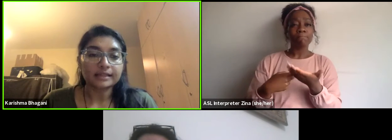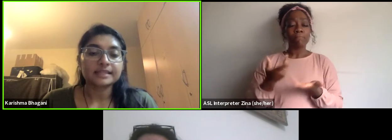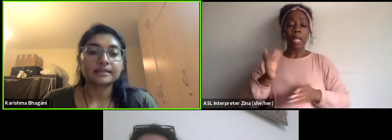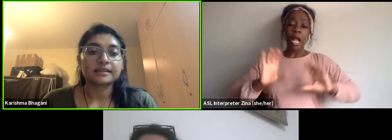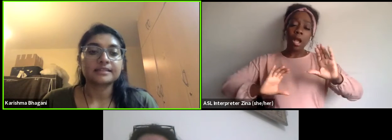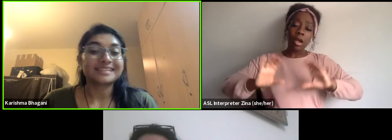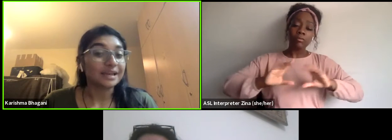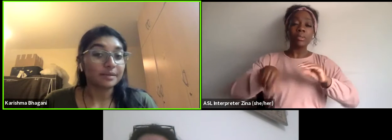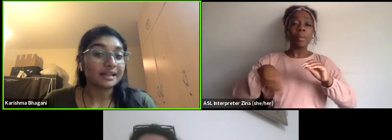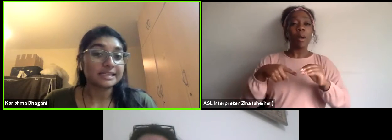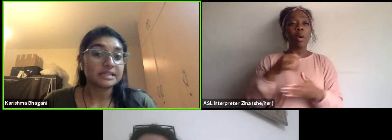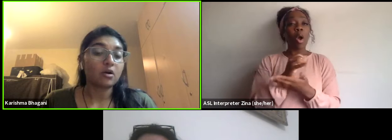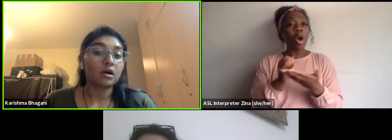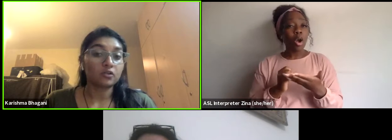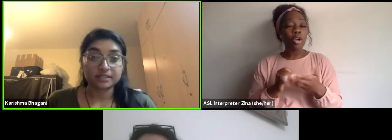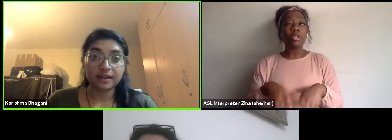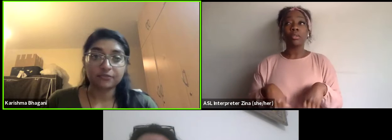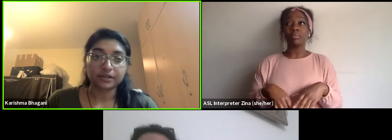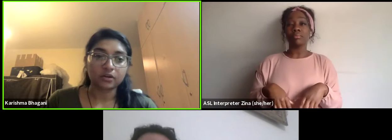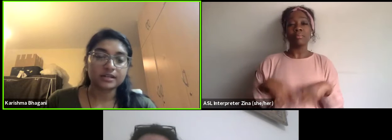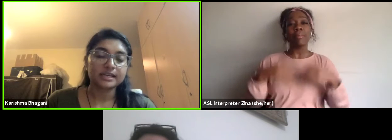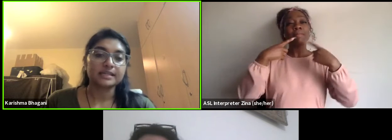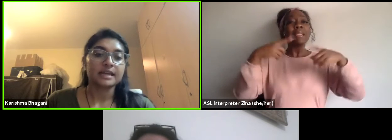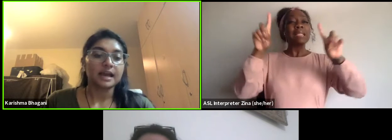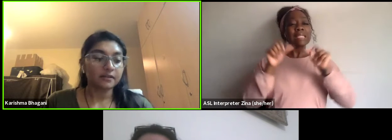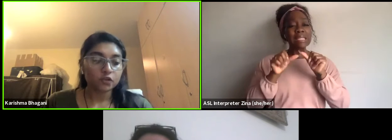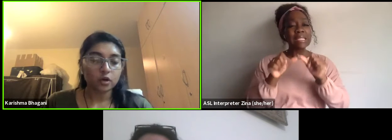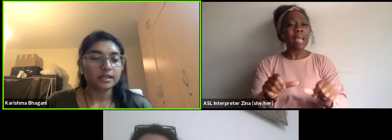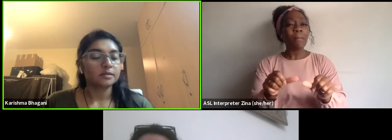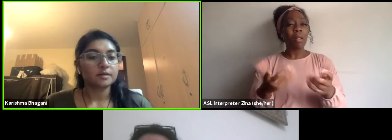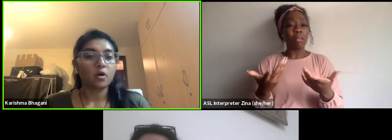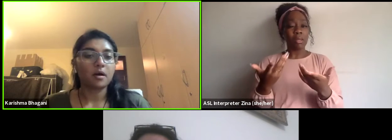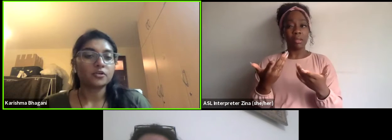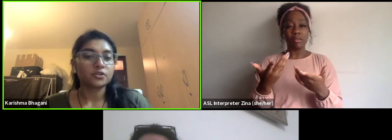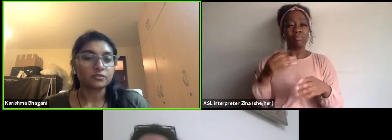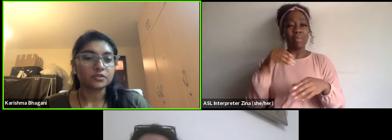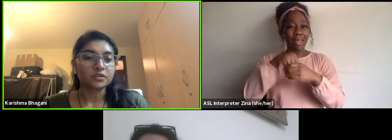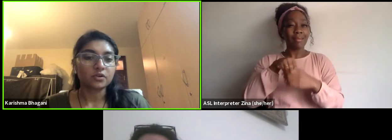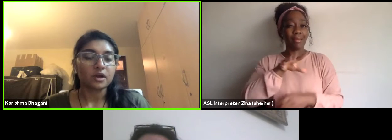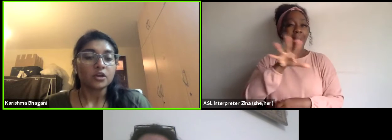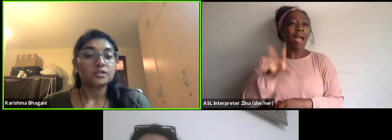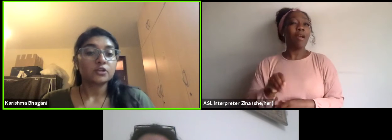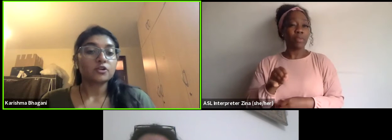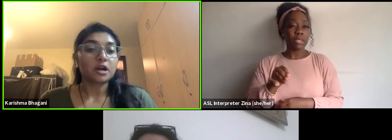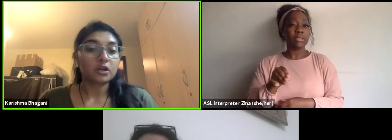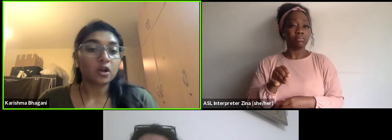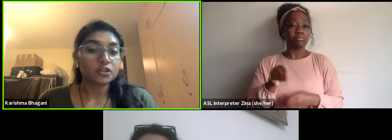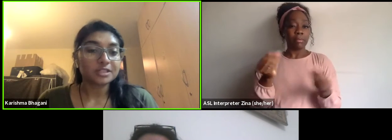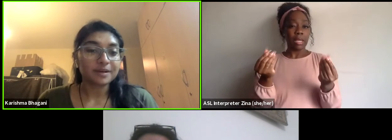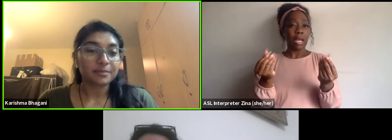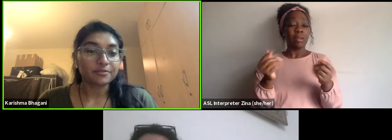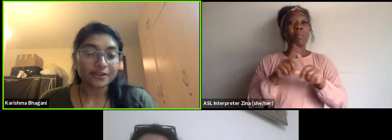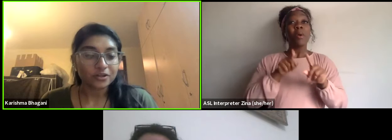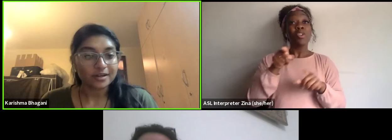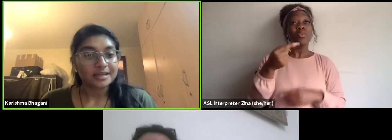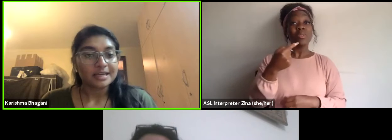and sustainability across the African continent, I'd love to talk a little bit more about you. So you said you're an archeologist by profession,